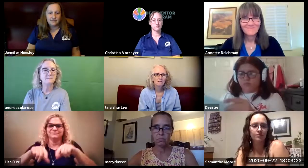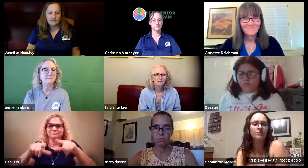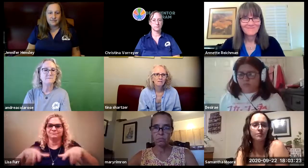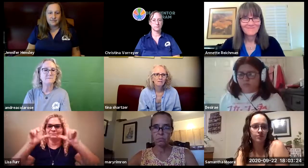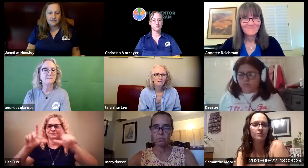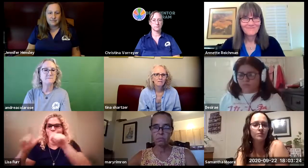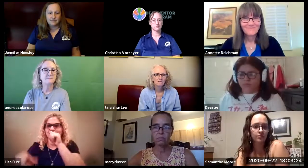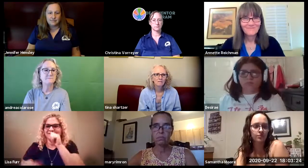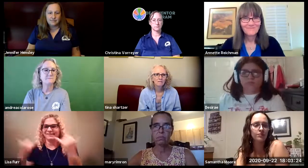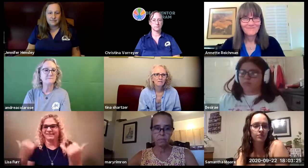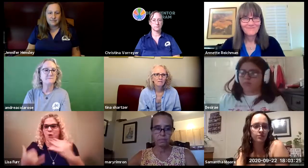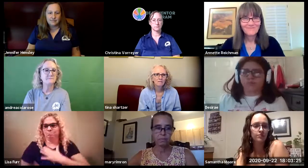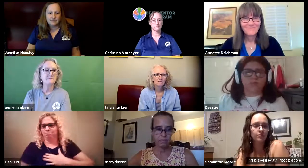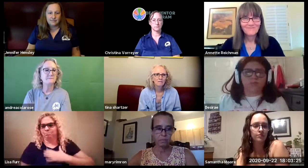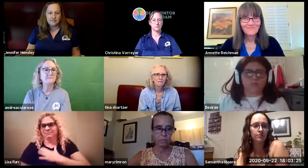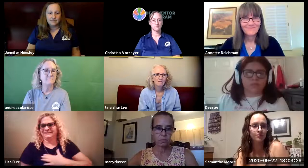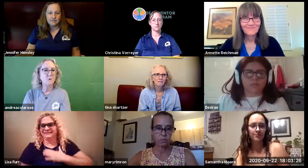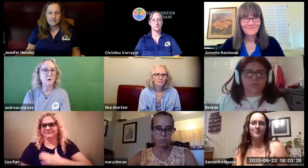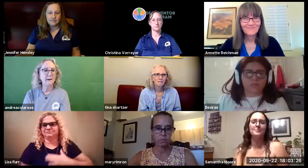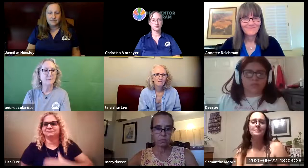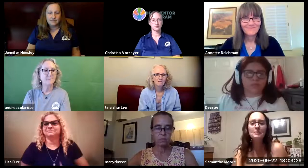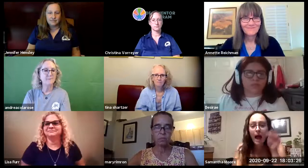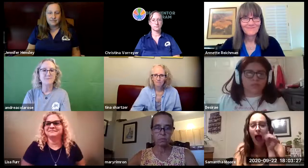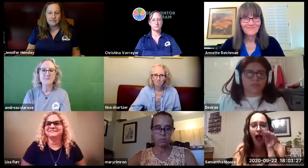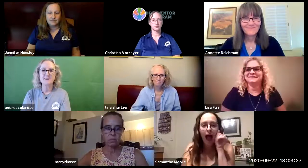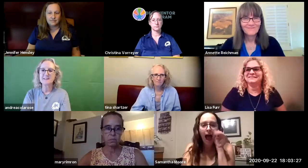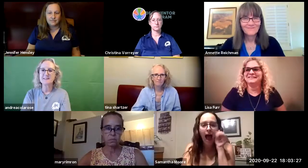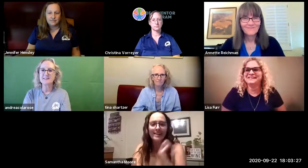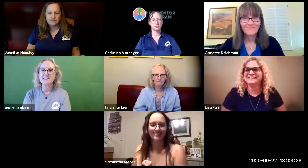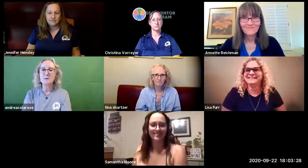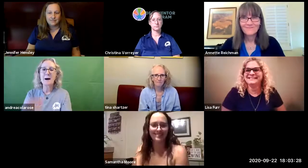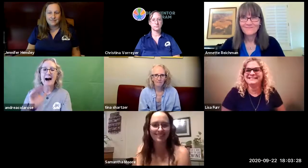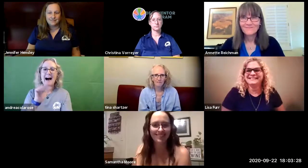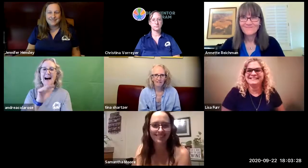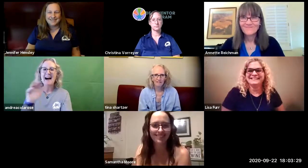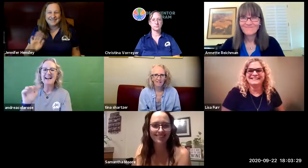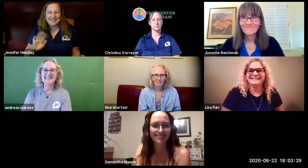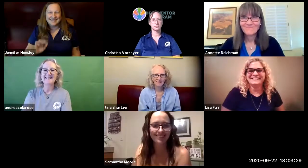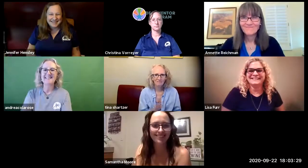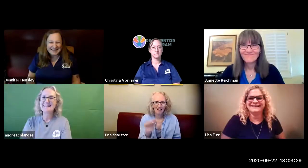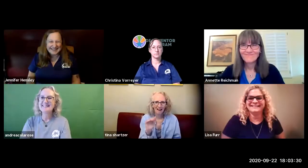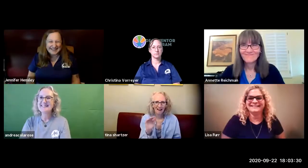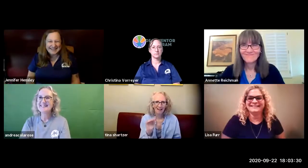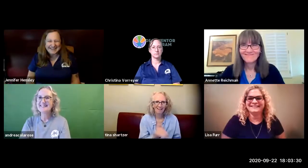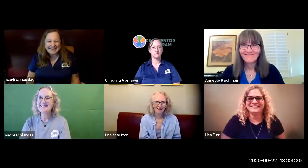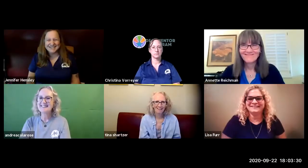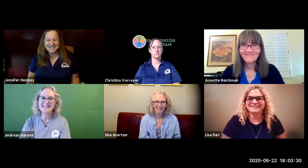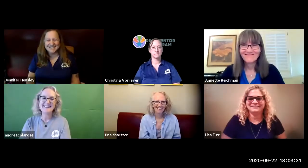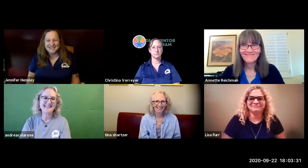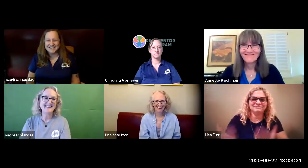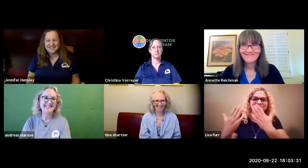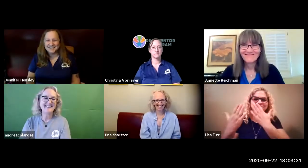ahead and mute your video at this point